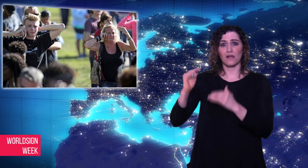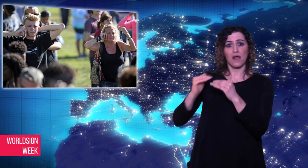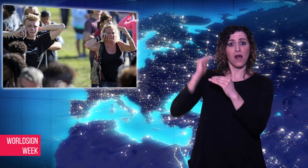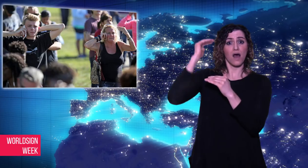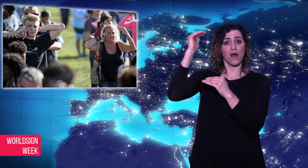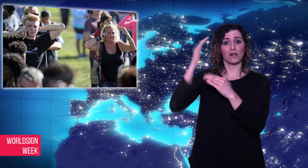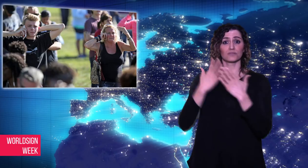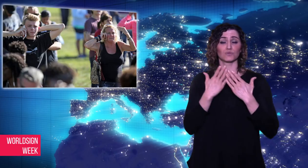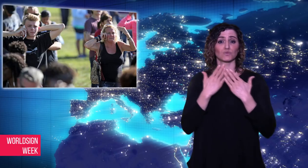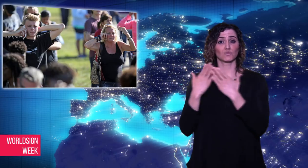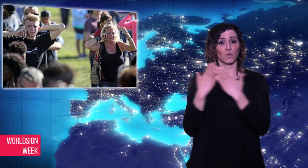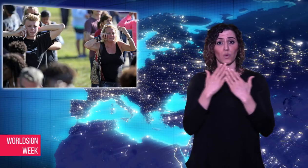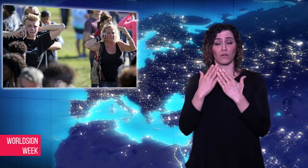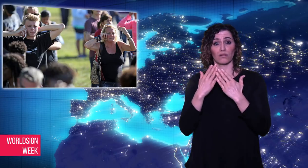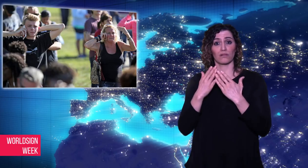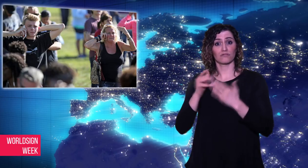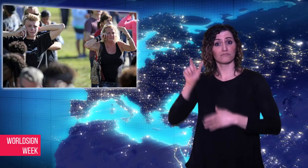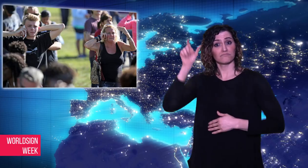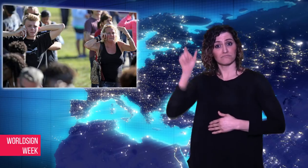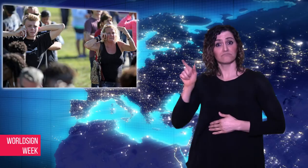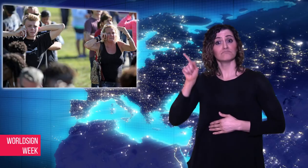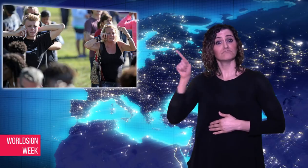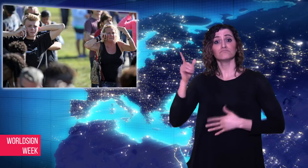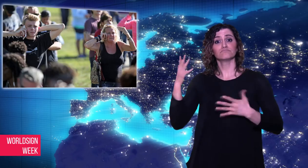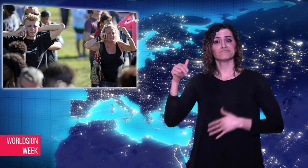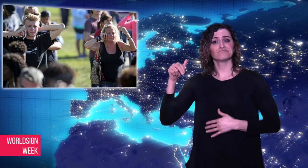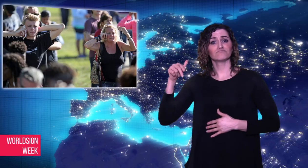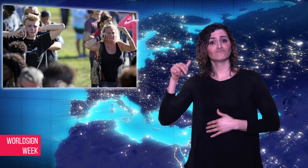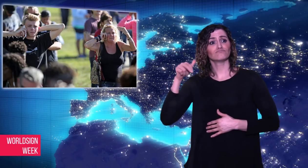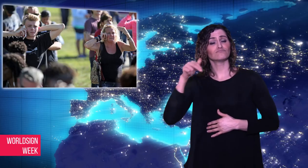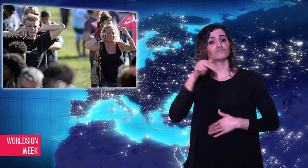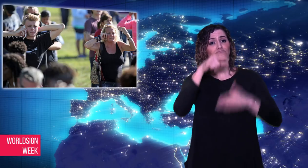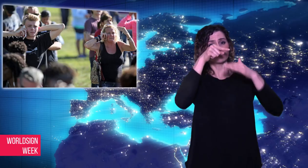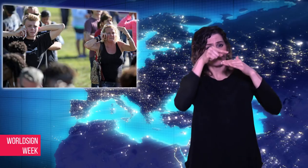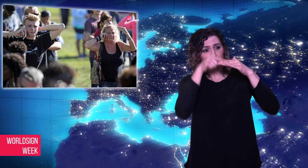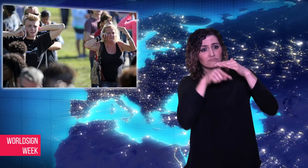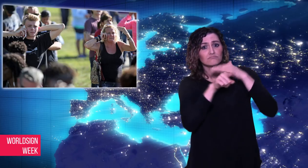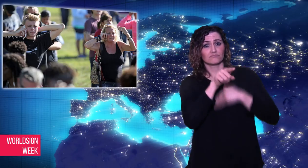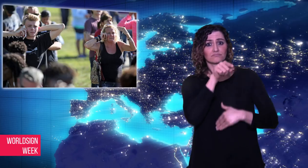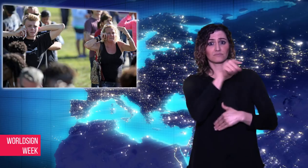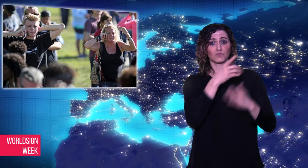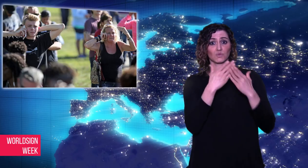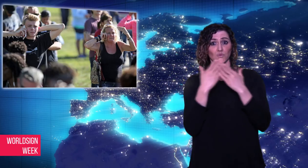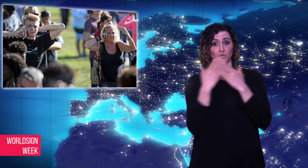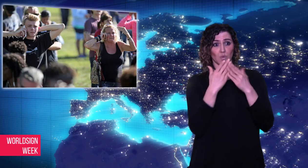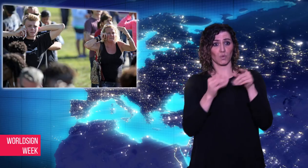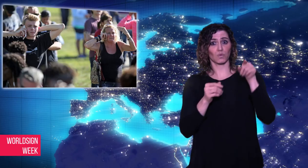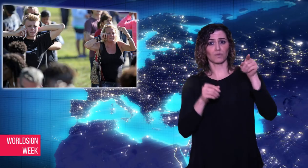Florida and pulled the fire alarm. When